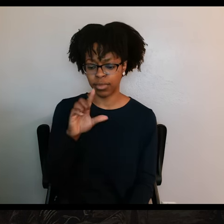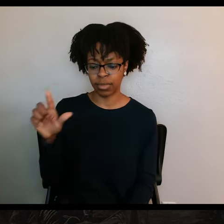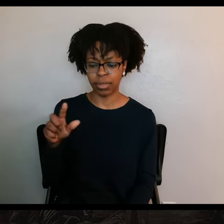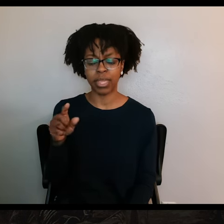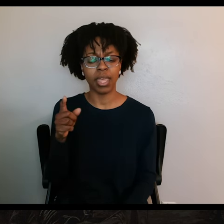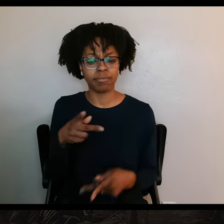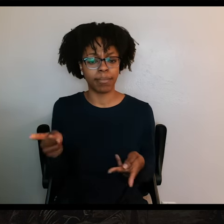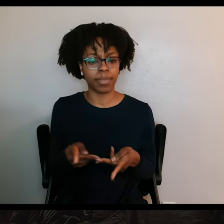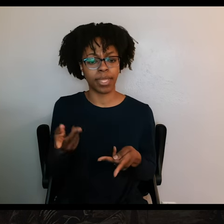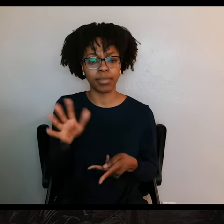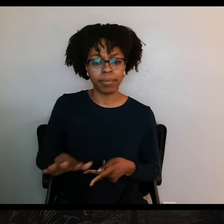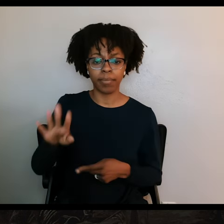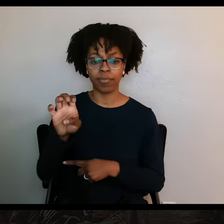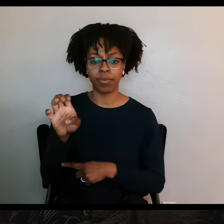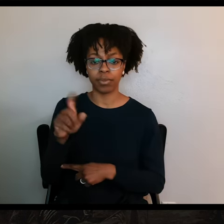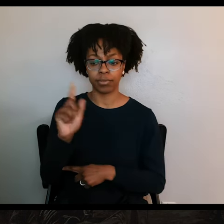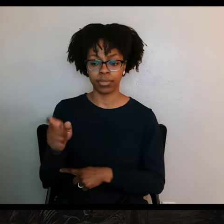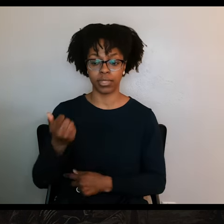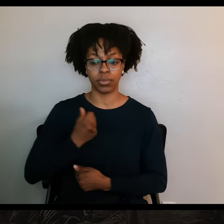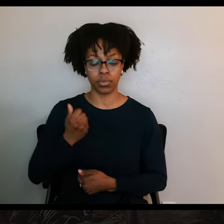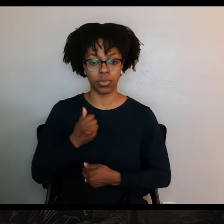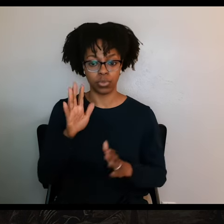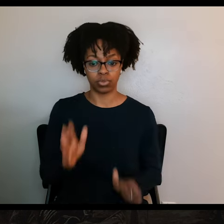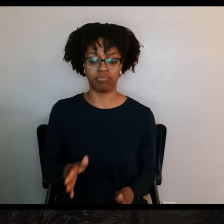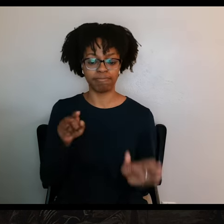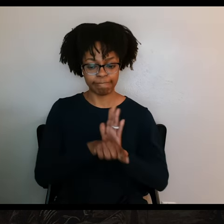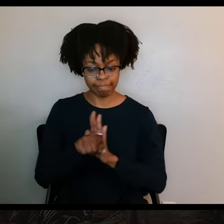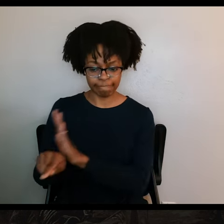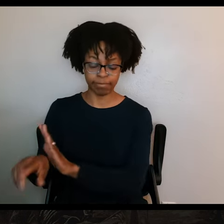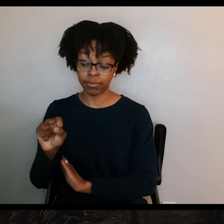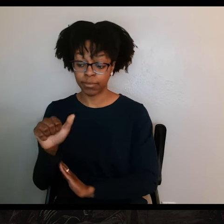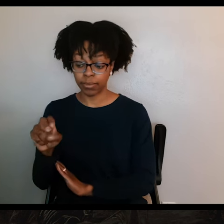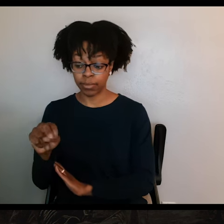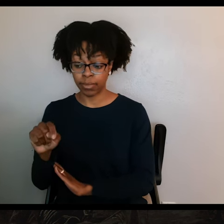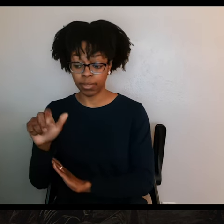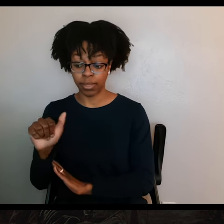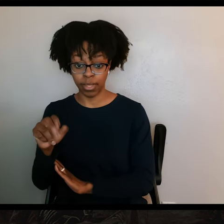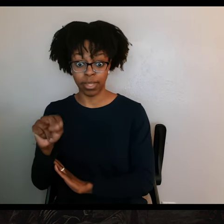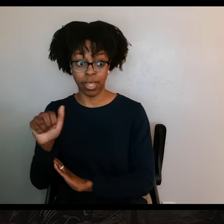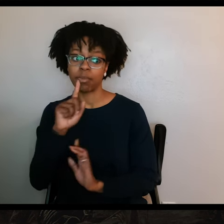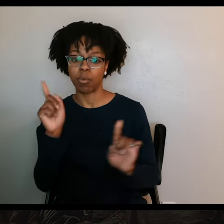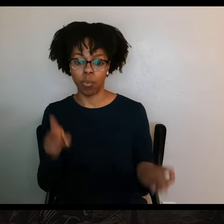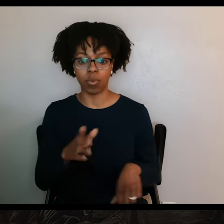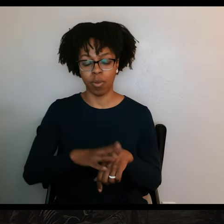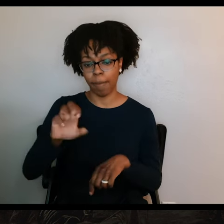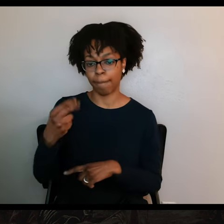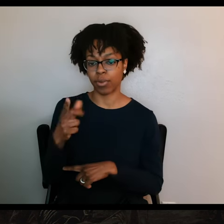Goliad was the place where about 400 Texas soldiers were executed on the orders of Santa Anna on March 27, 1836,